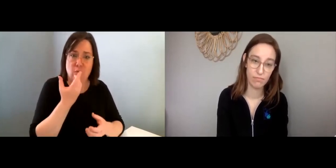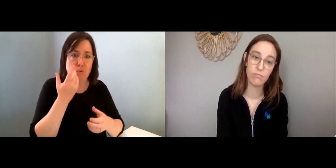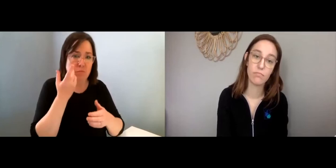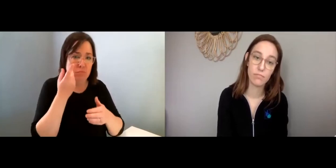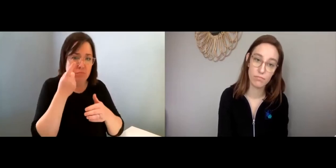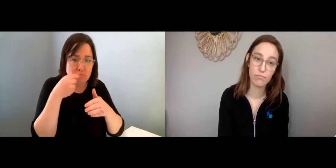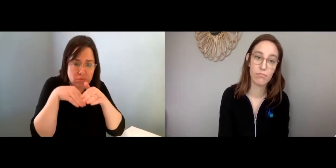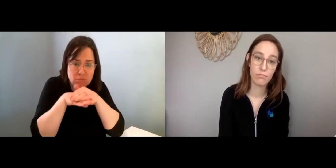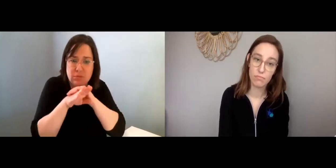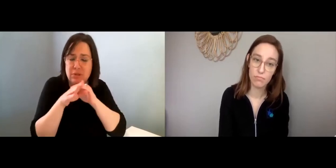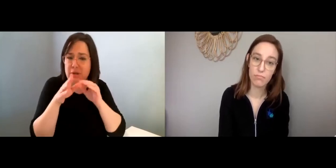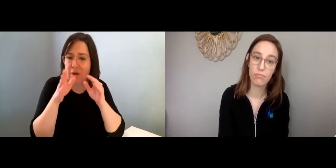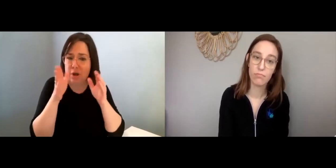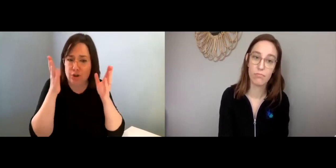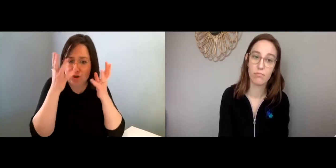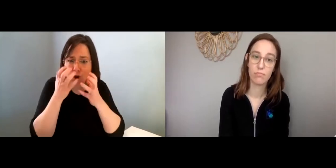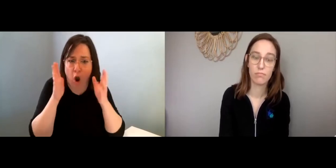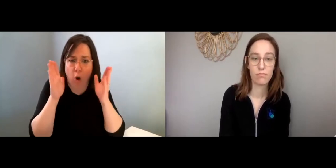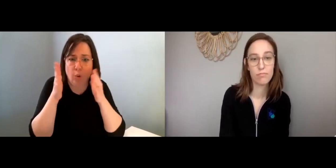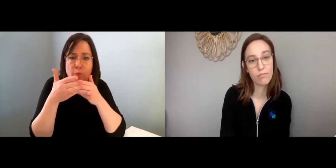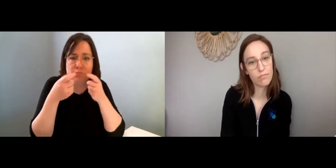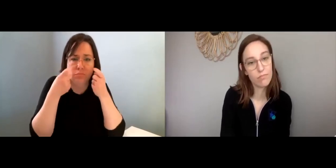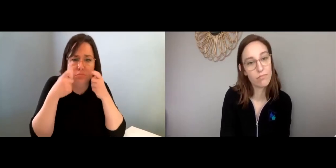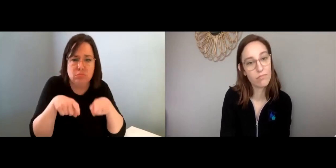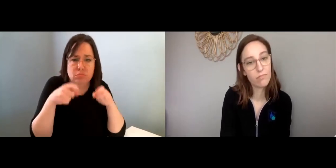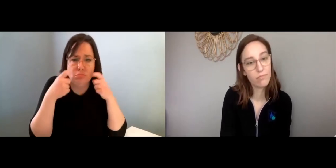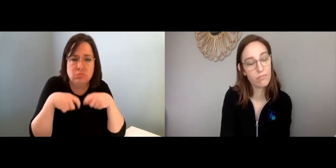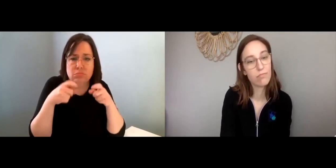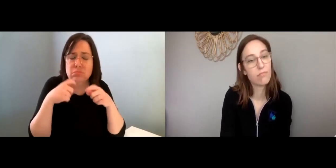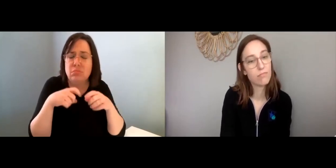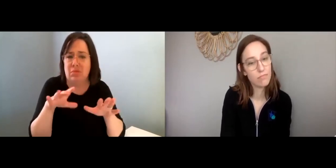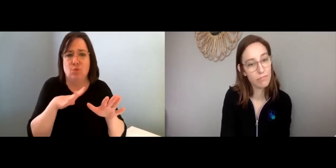Or if you prefer to be on your own, like in a dark room,